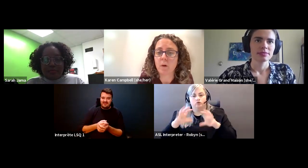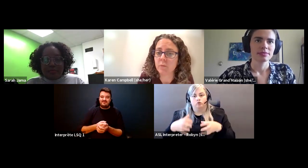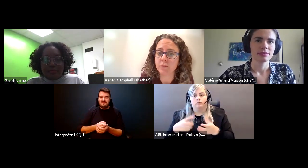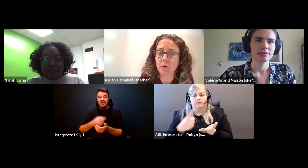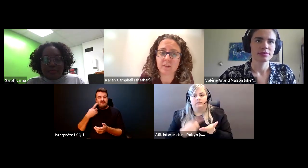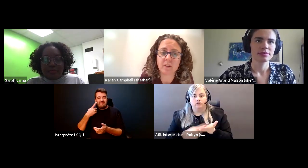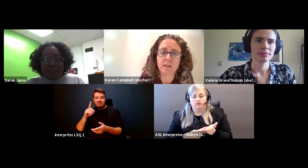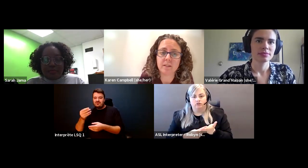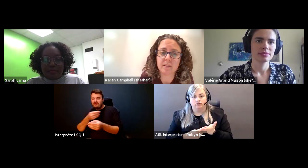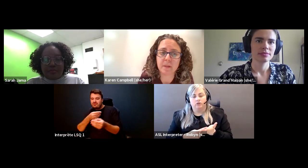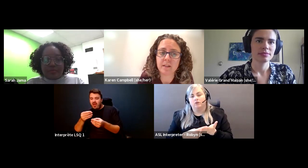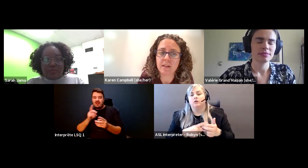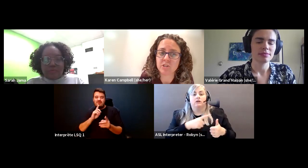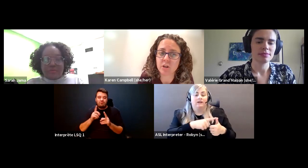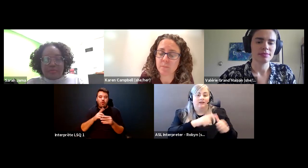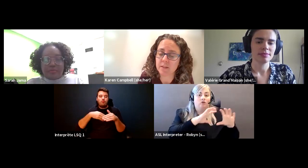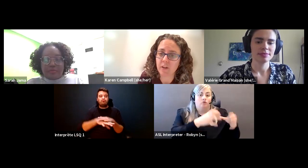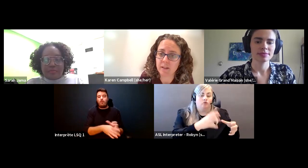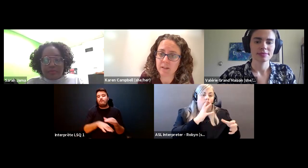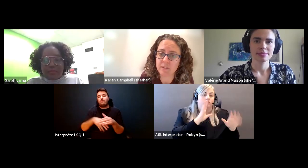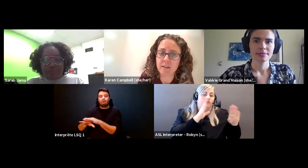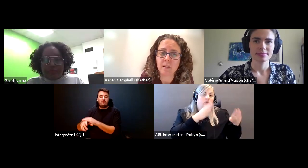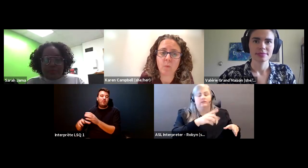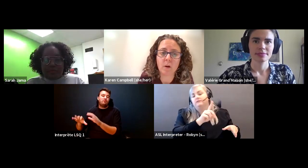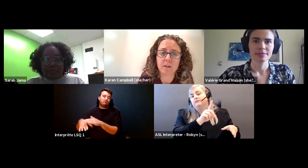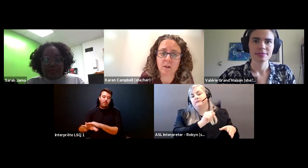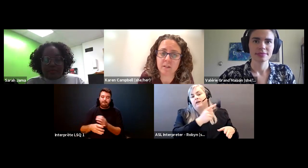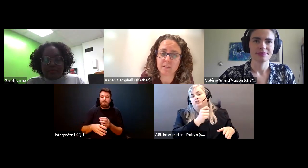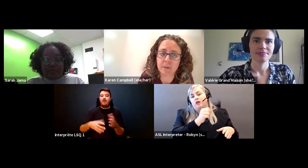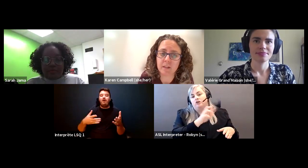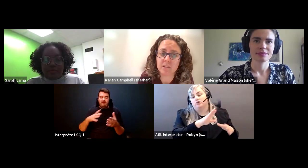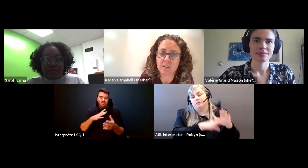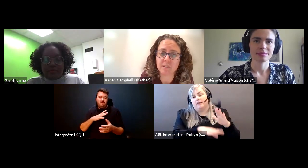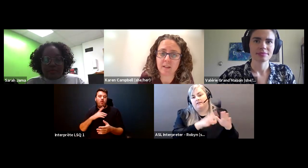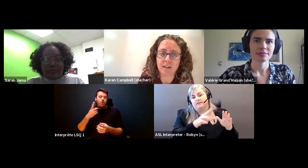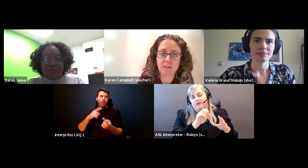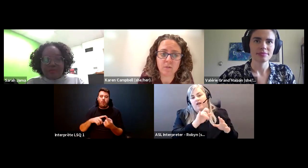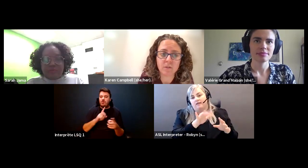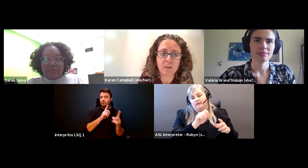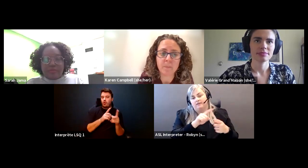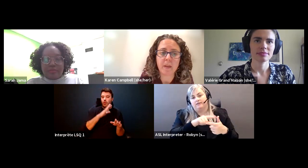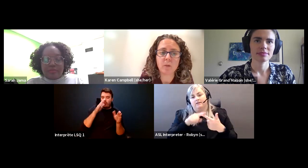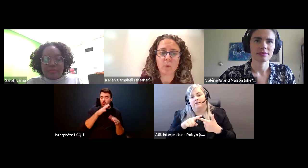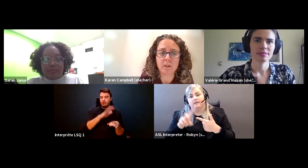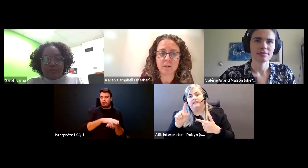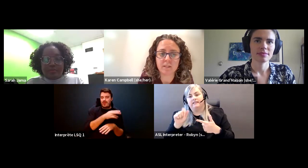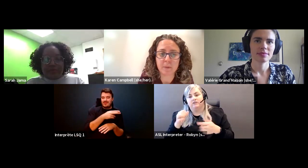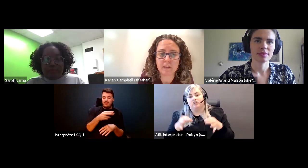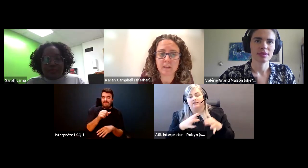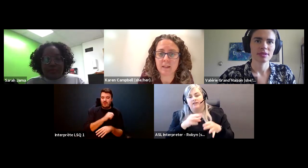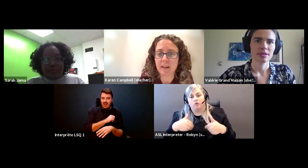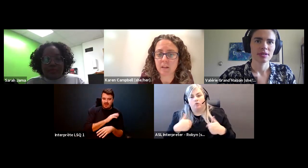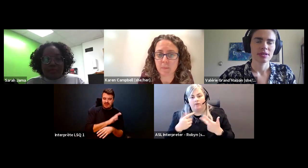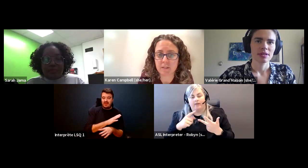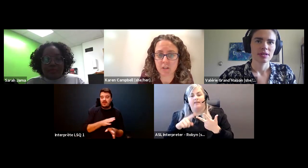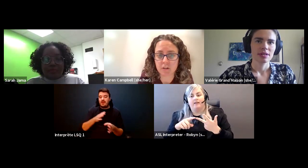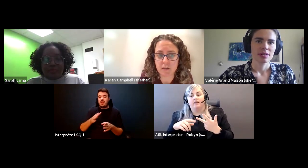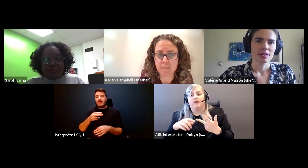Karen Campbell (she/her): One will focus on disability and gender based violence, one on disability justice and youth, and one on disability and economic security.